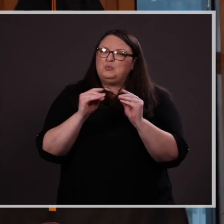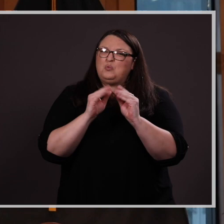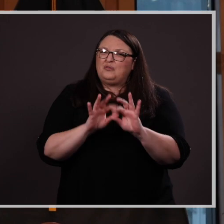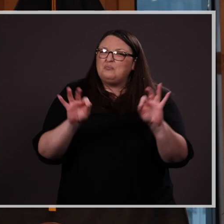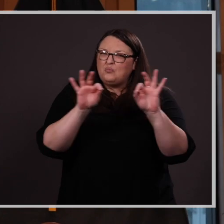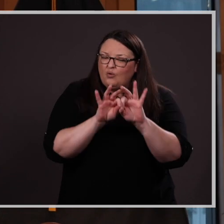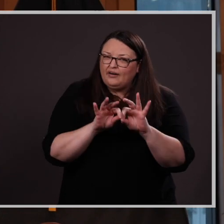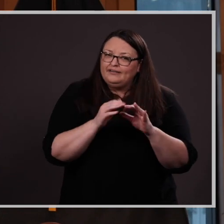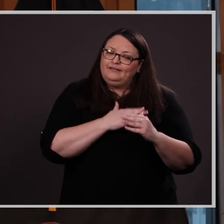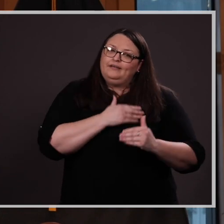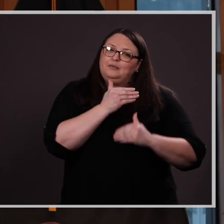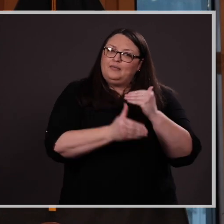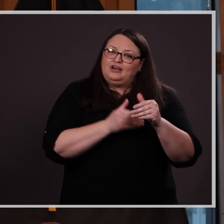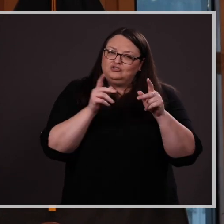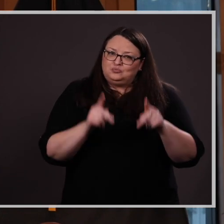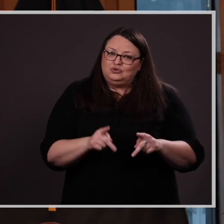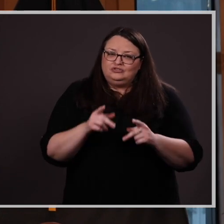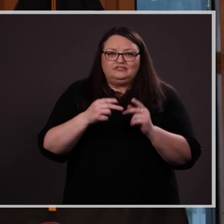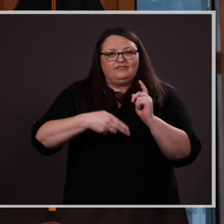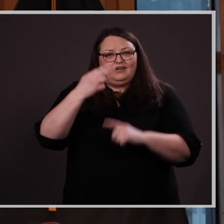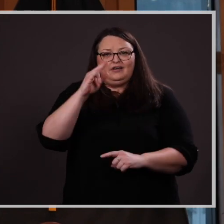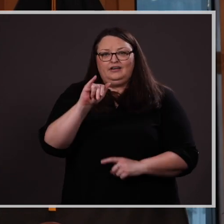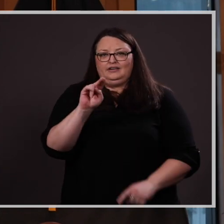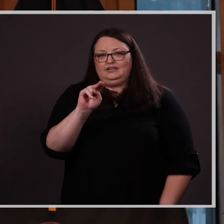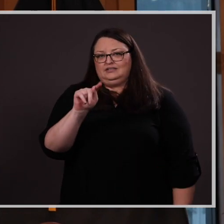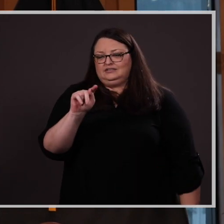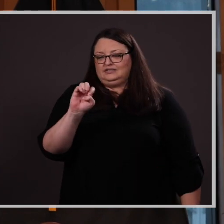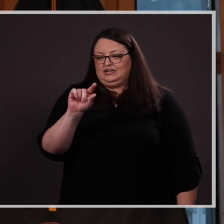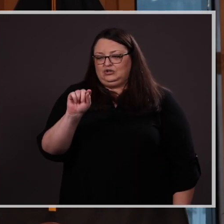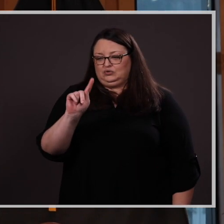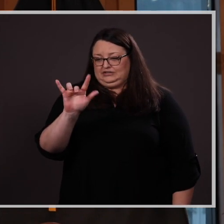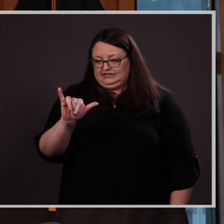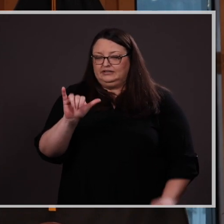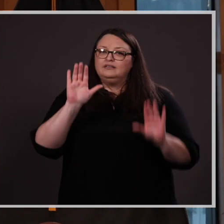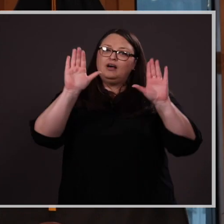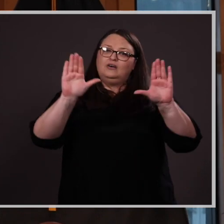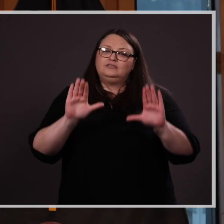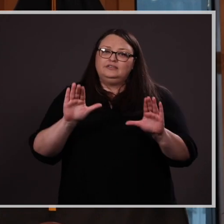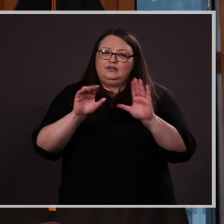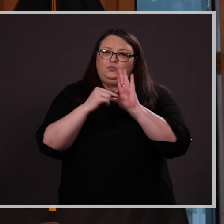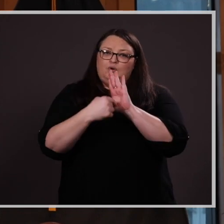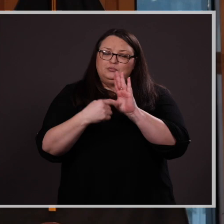a compassionate person of high integrity. She is an outstanding representative of CPACS